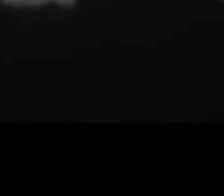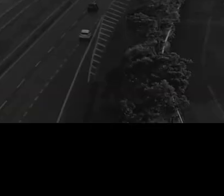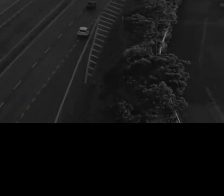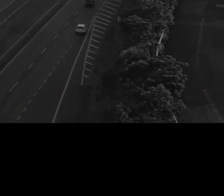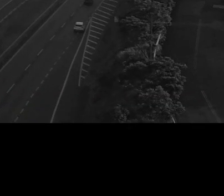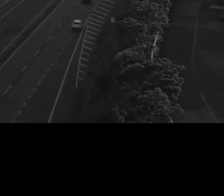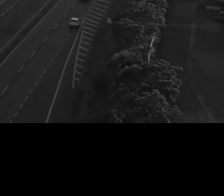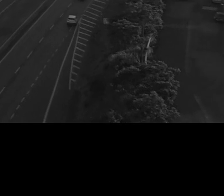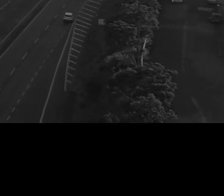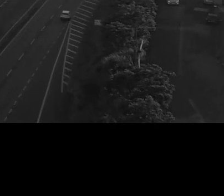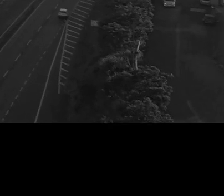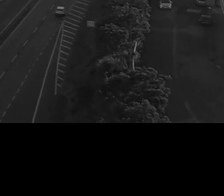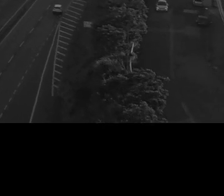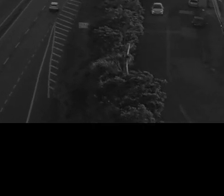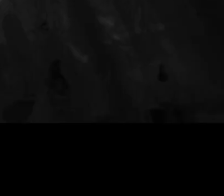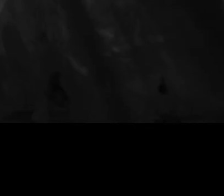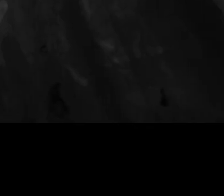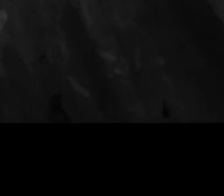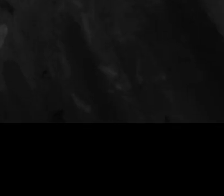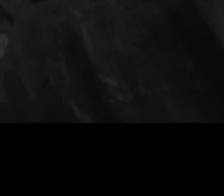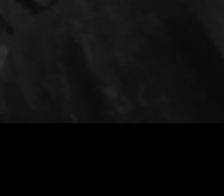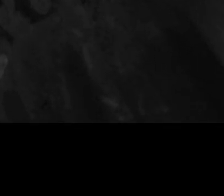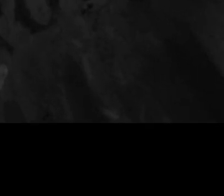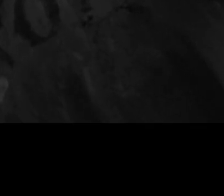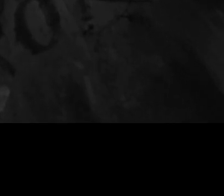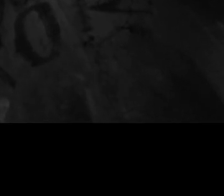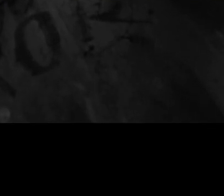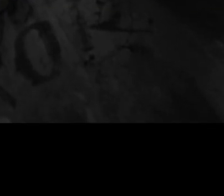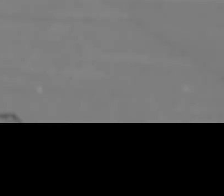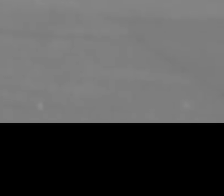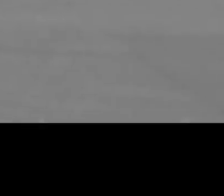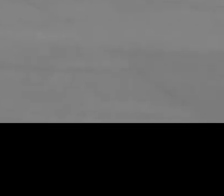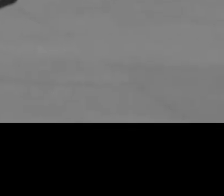Instituto CPFL